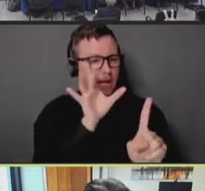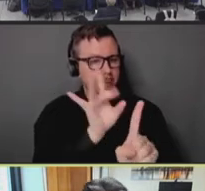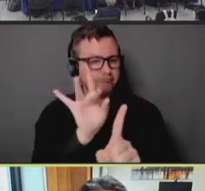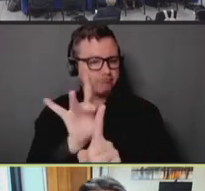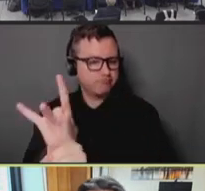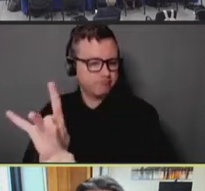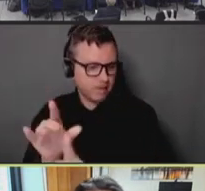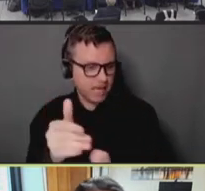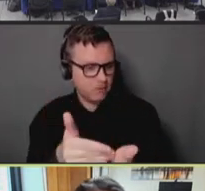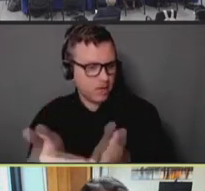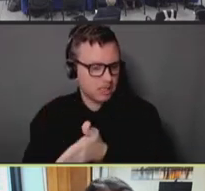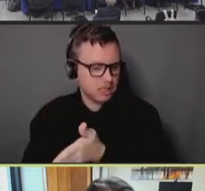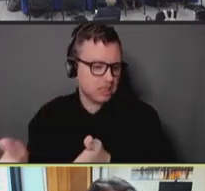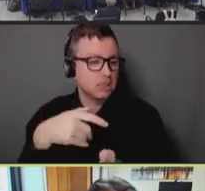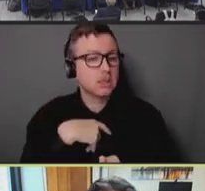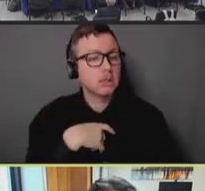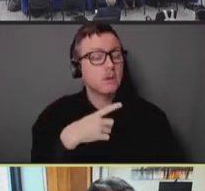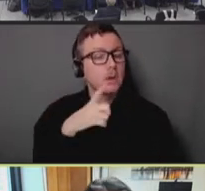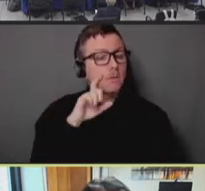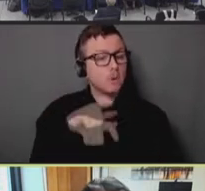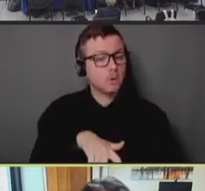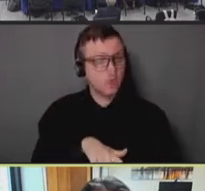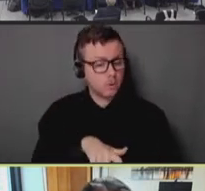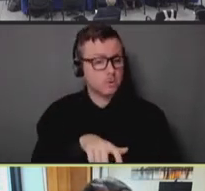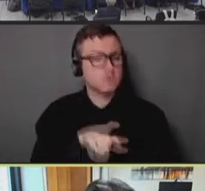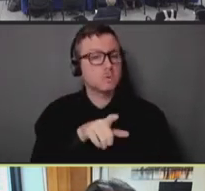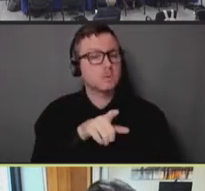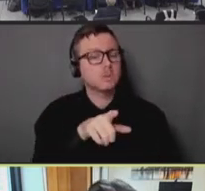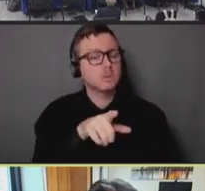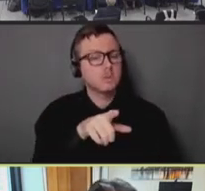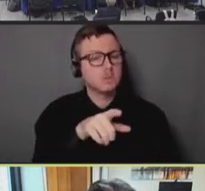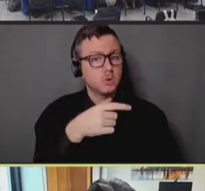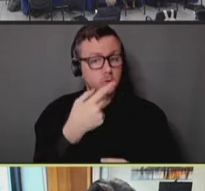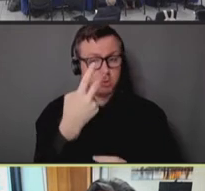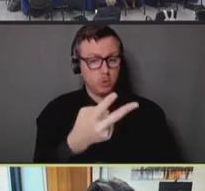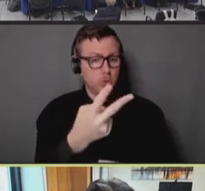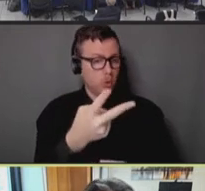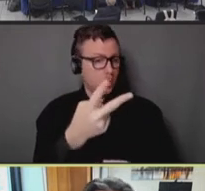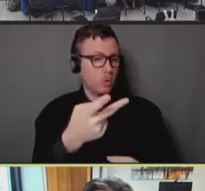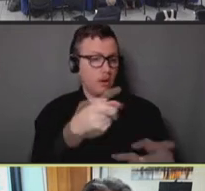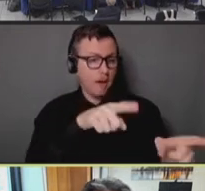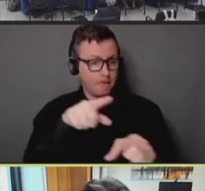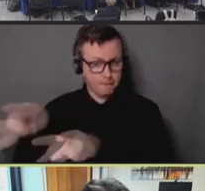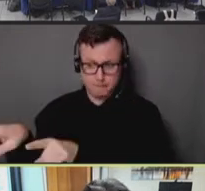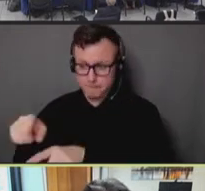as we've seen in the national experience, by two phenomenon. One is incredible engagement,